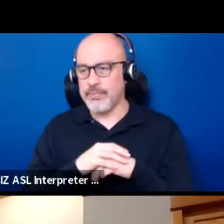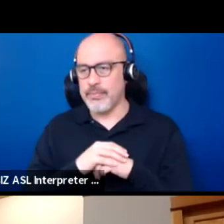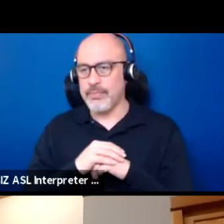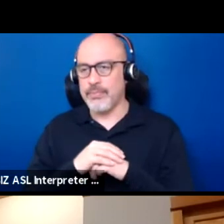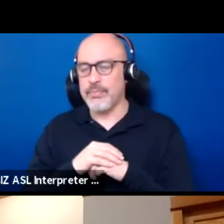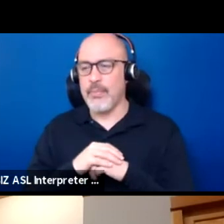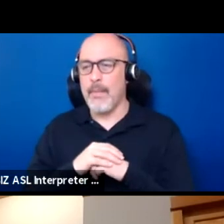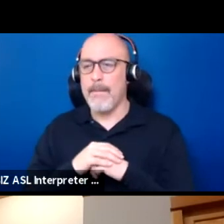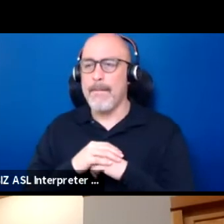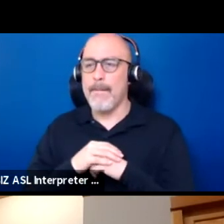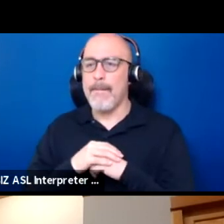Thank you